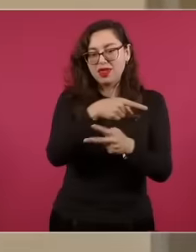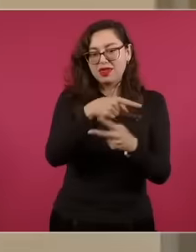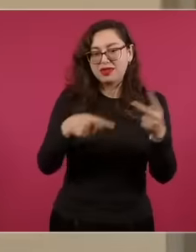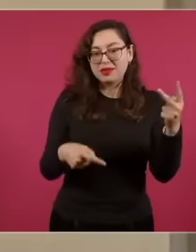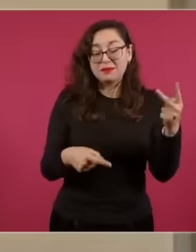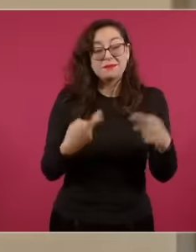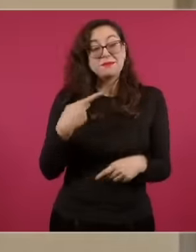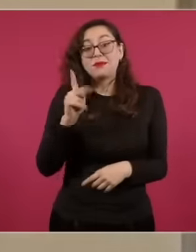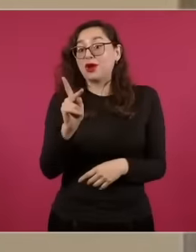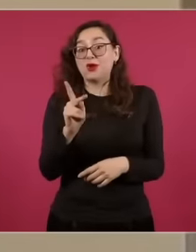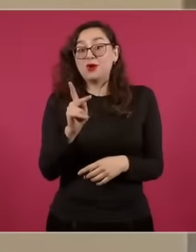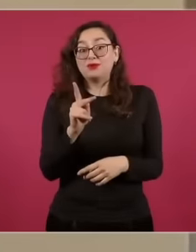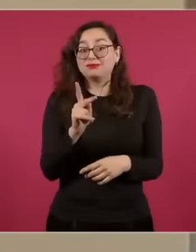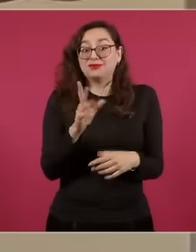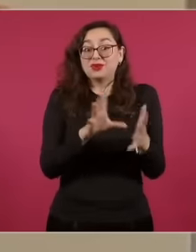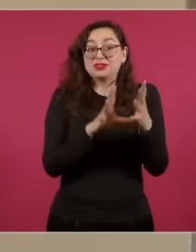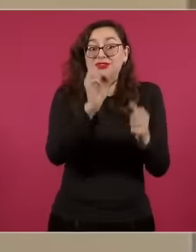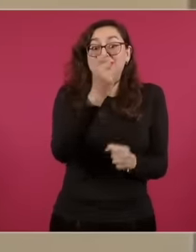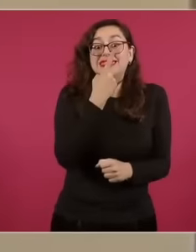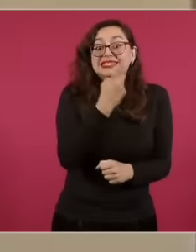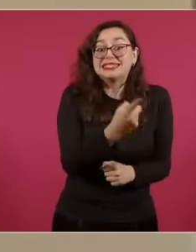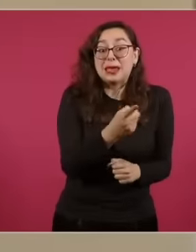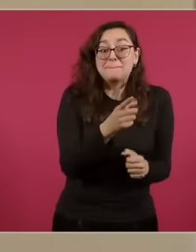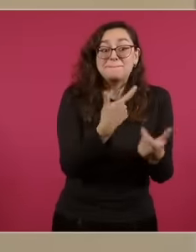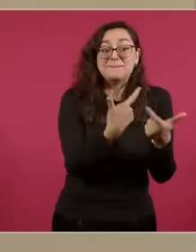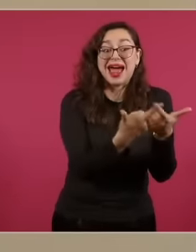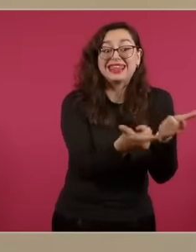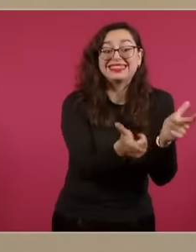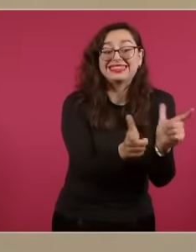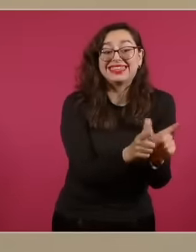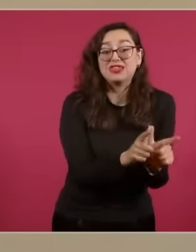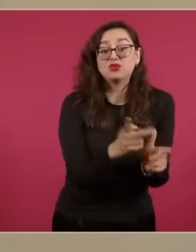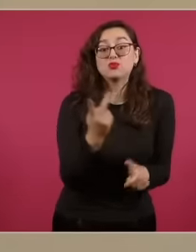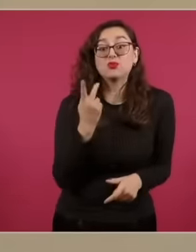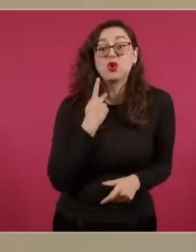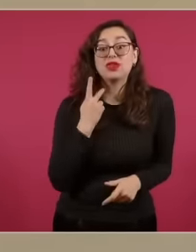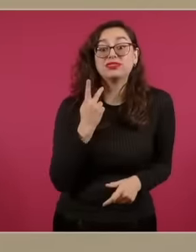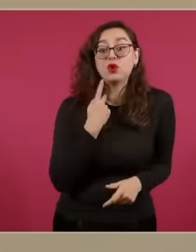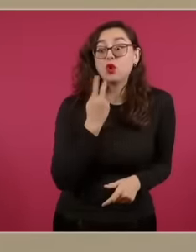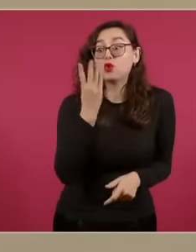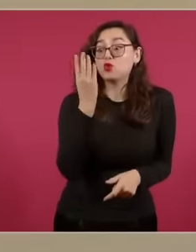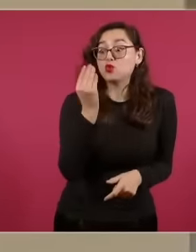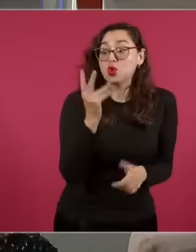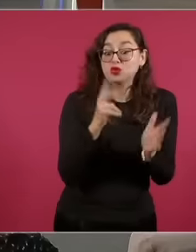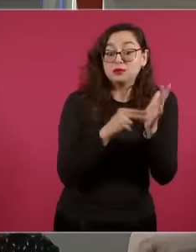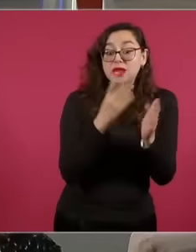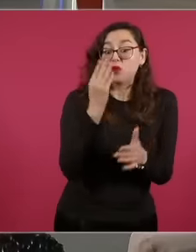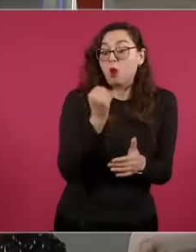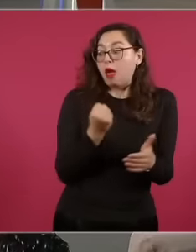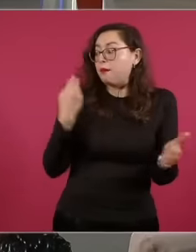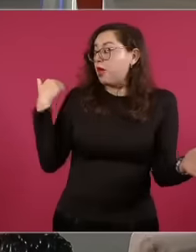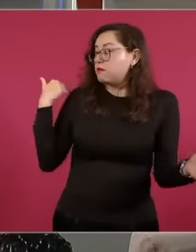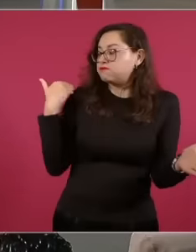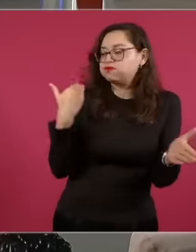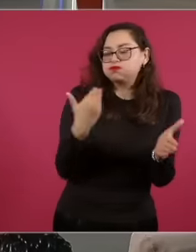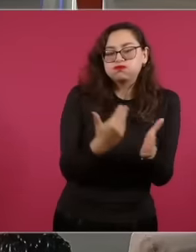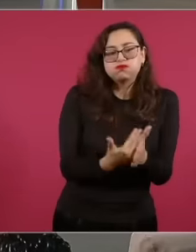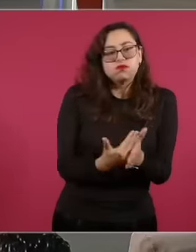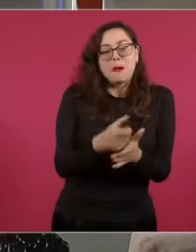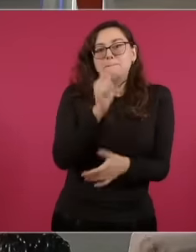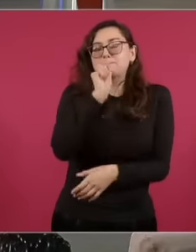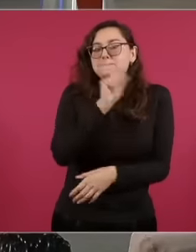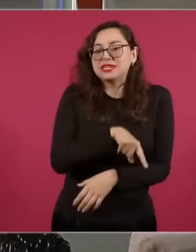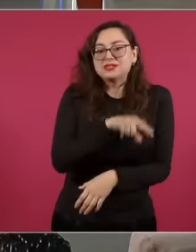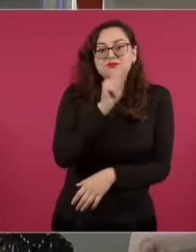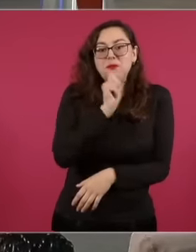Constitution says political parties and since 2009 they have always been distributed the same this is